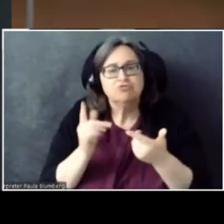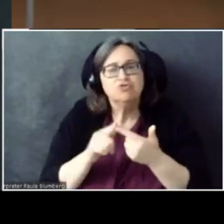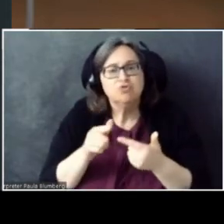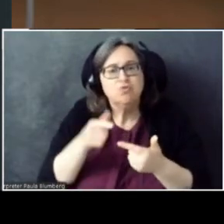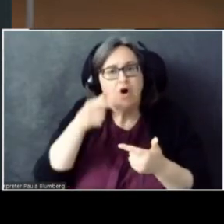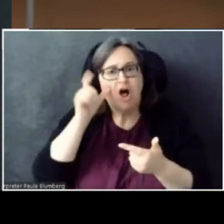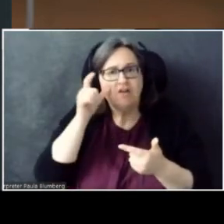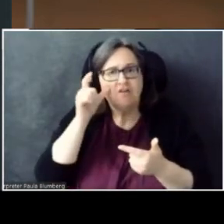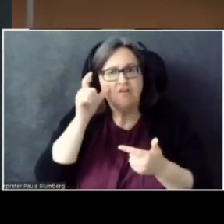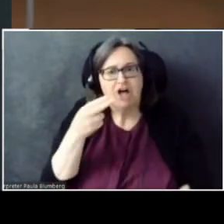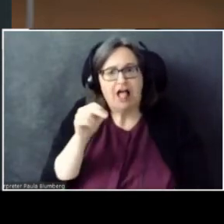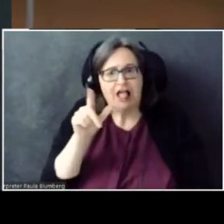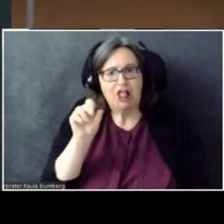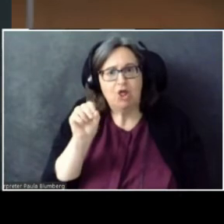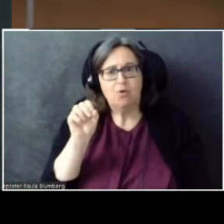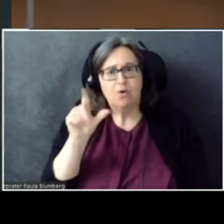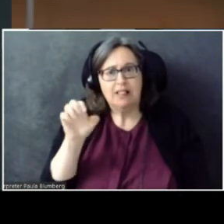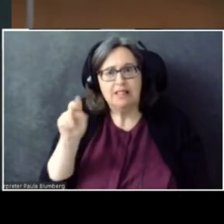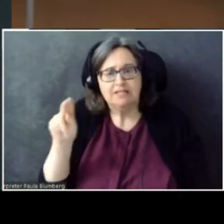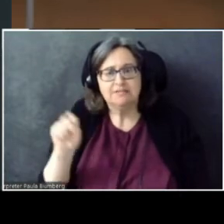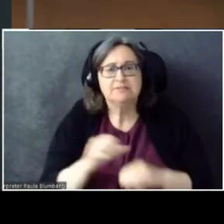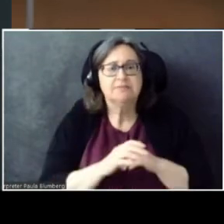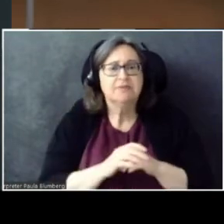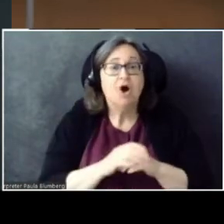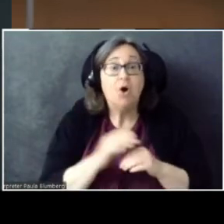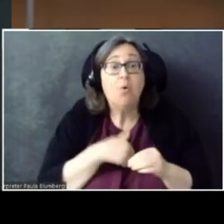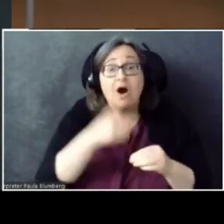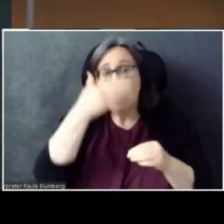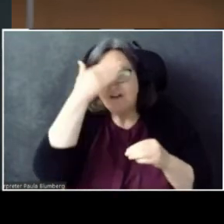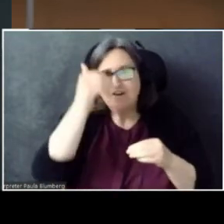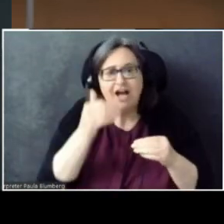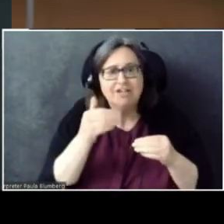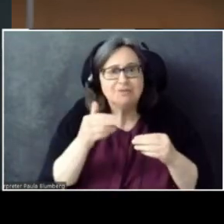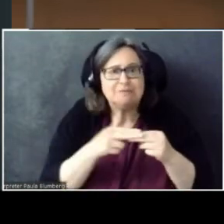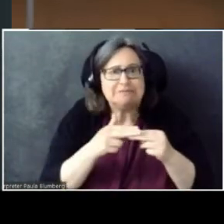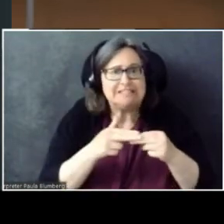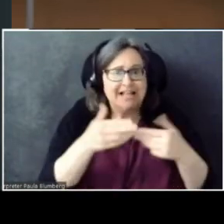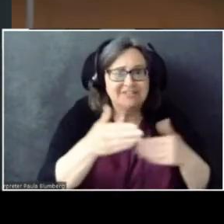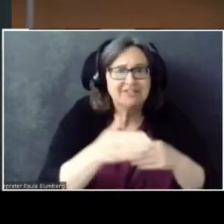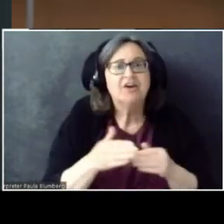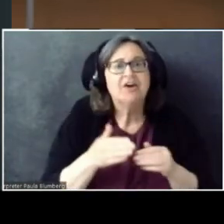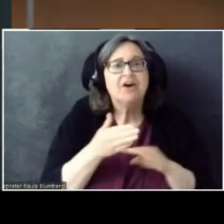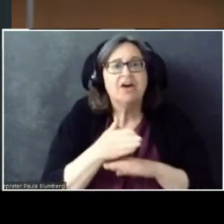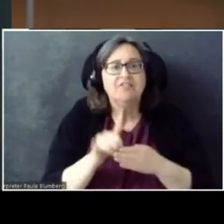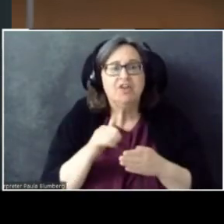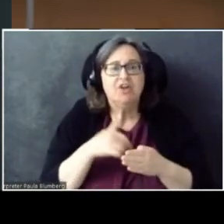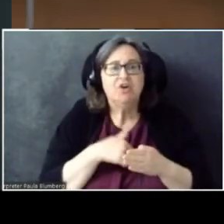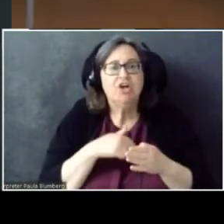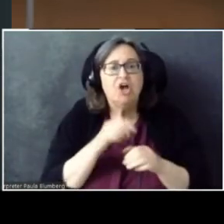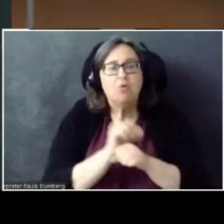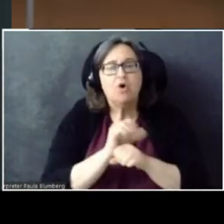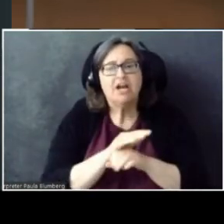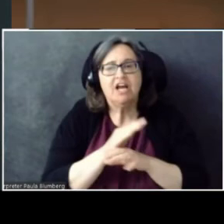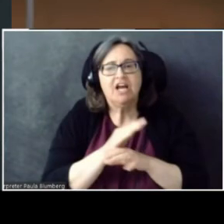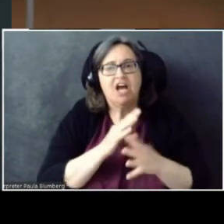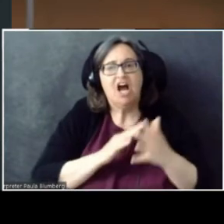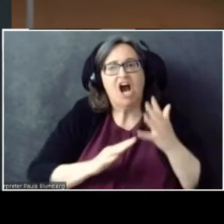I forgot to advance the slides. Right after that, I worked on articulated hands for HoloLens v2.